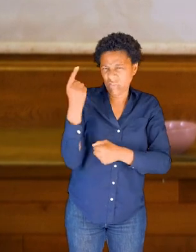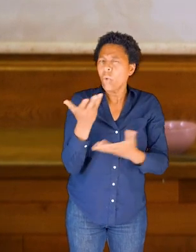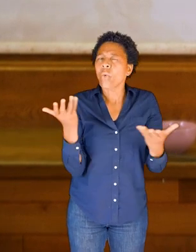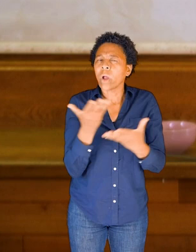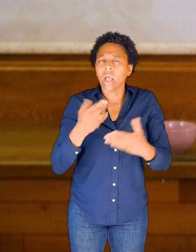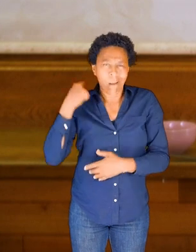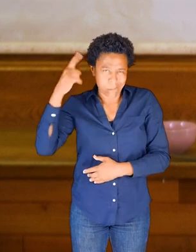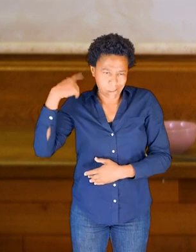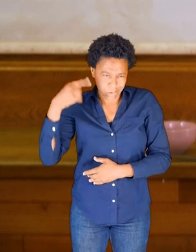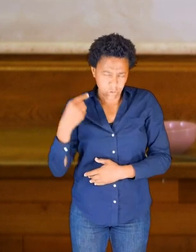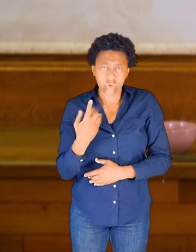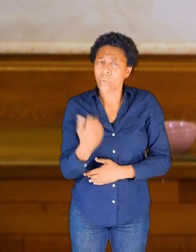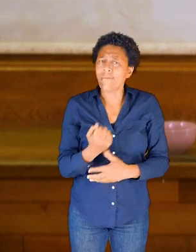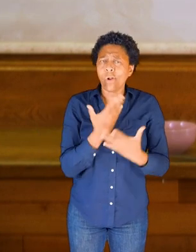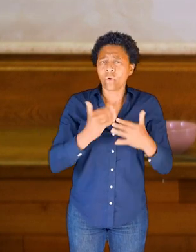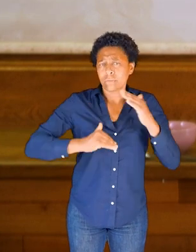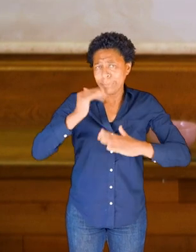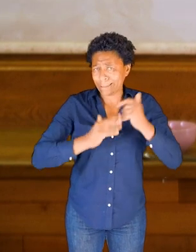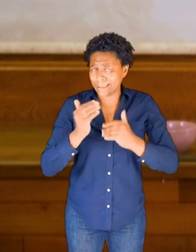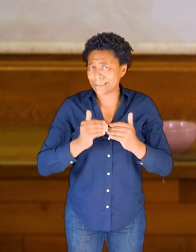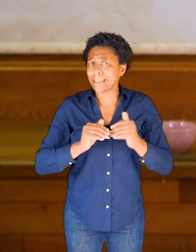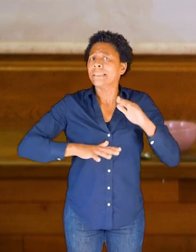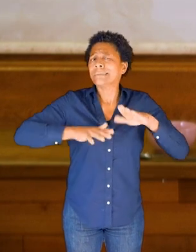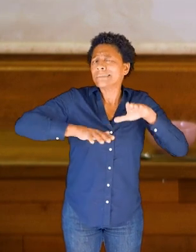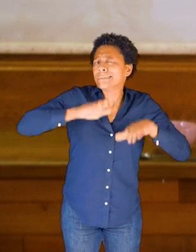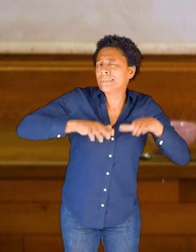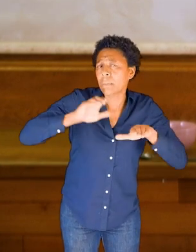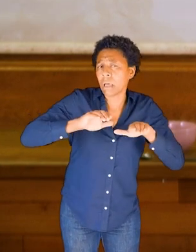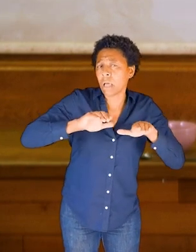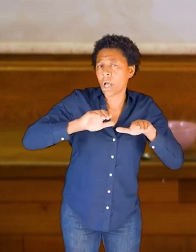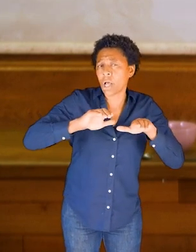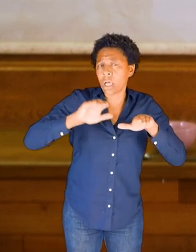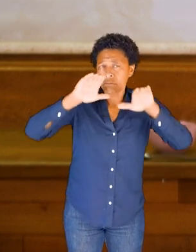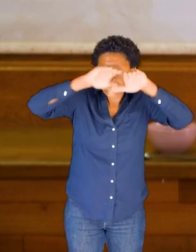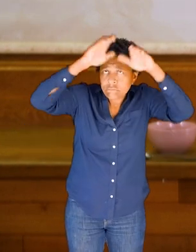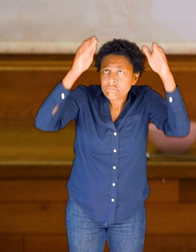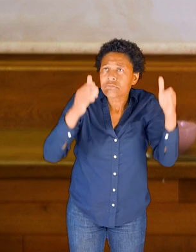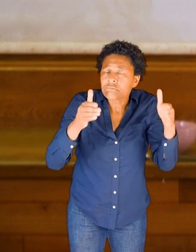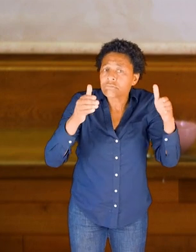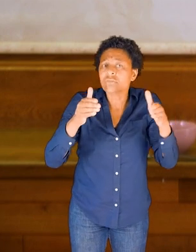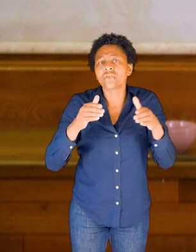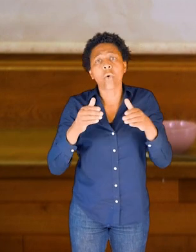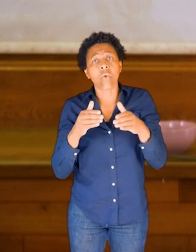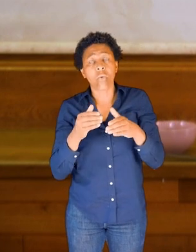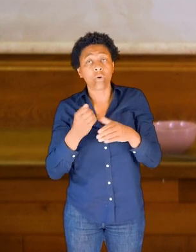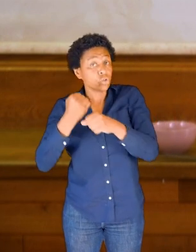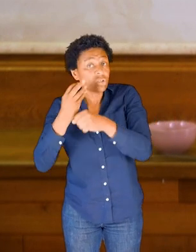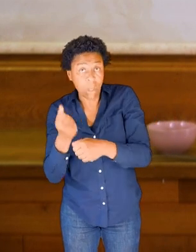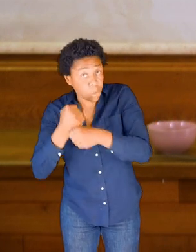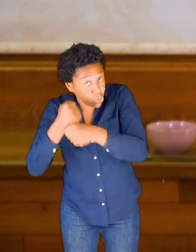And there are lots of buildings that have a similar shape: churches, temples, some museums as well.